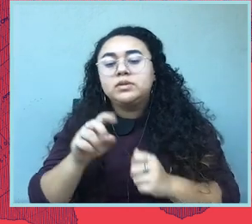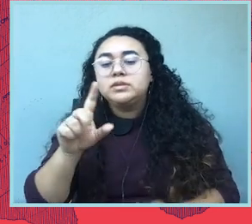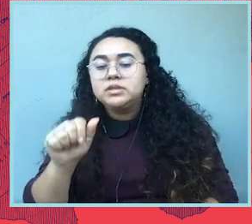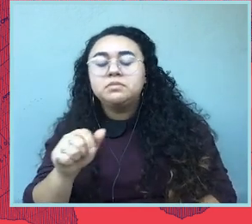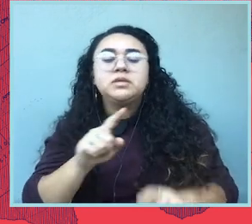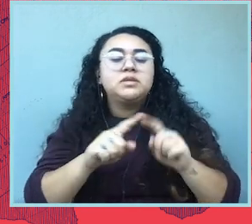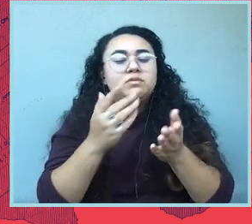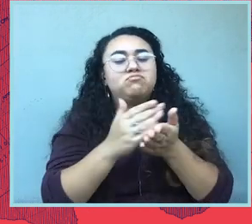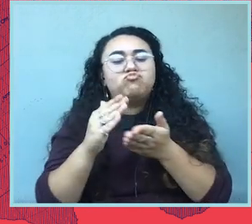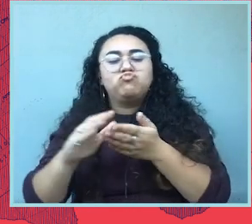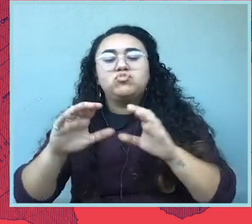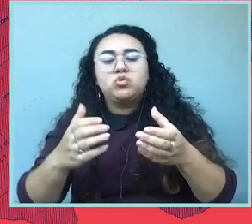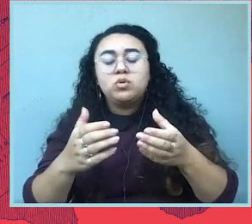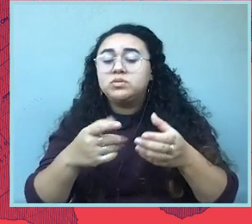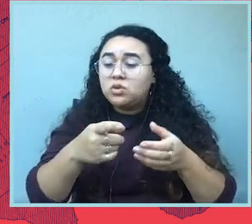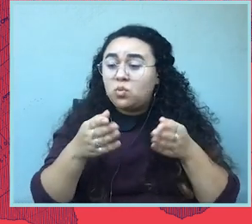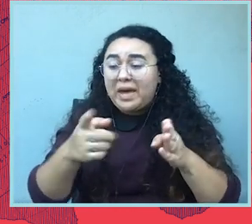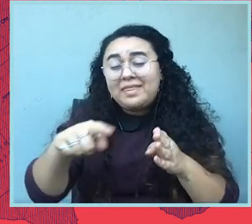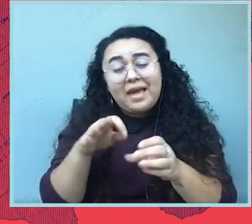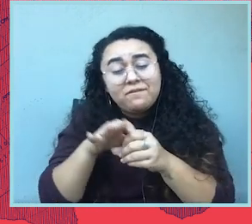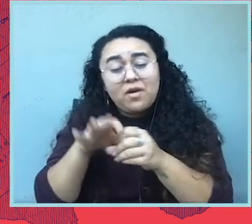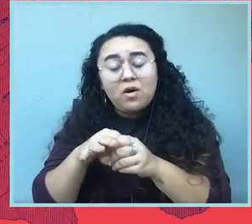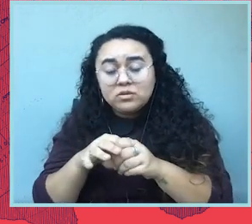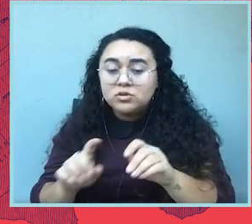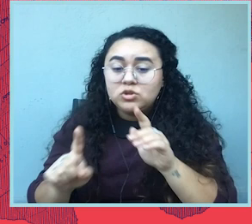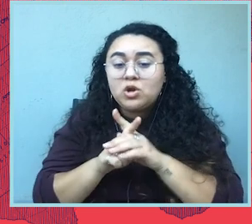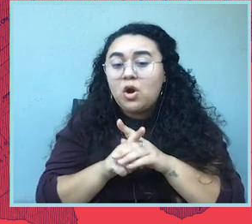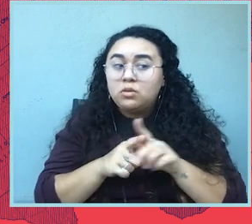used to turnout during an unprecedented global pandemic.